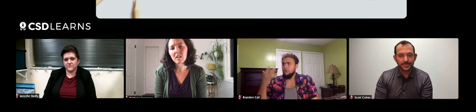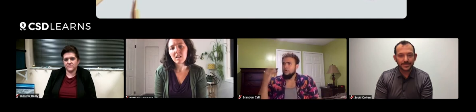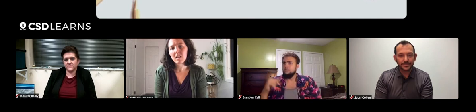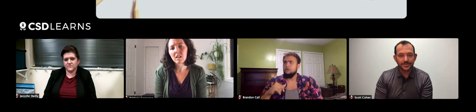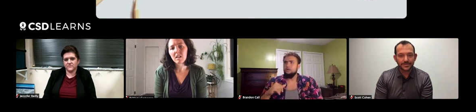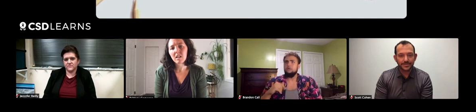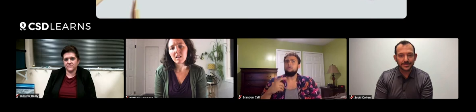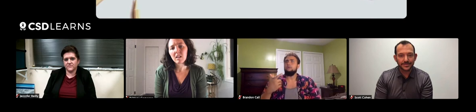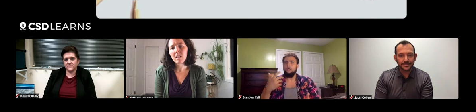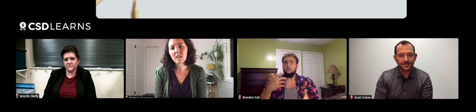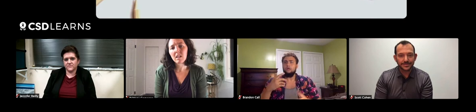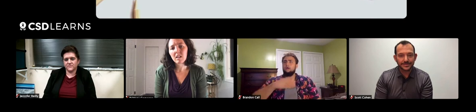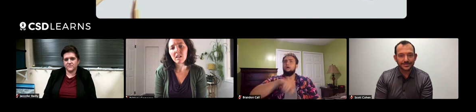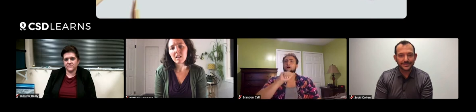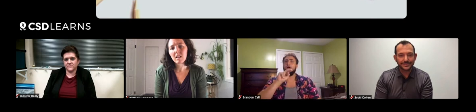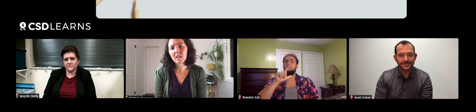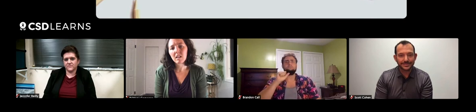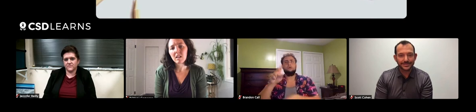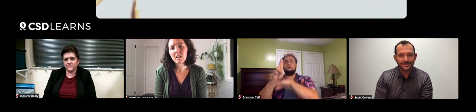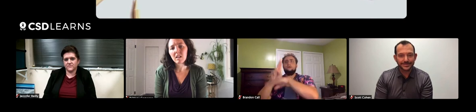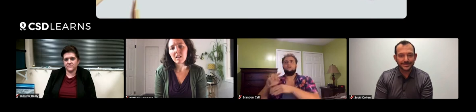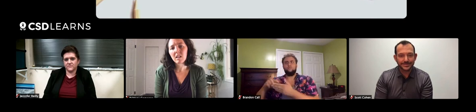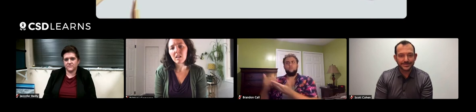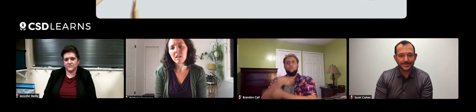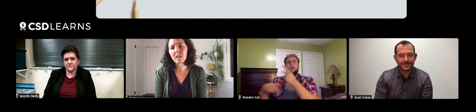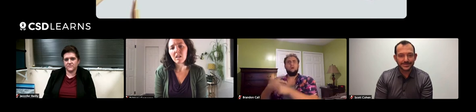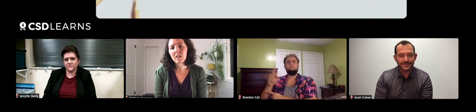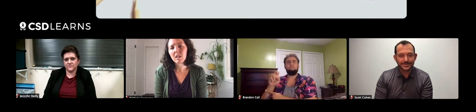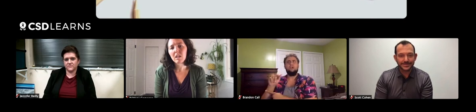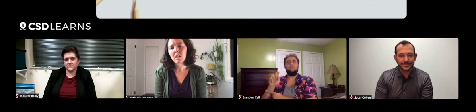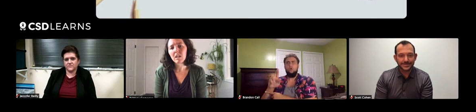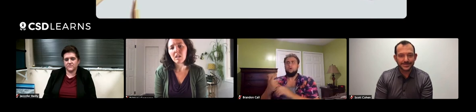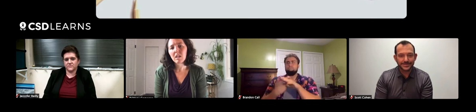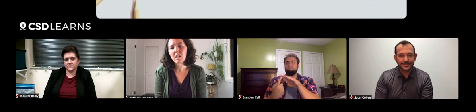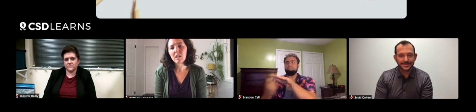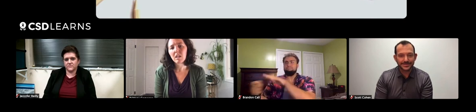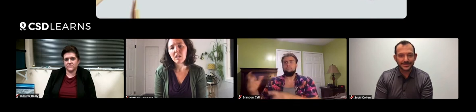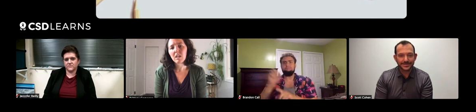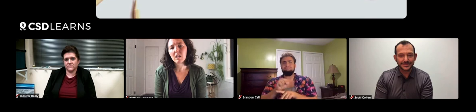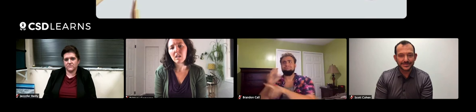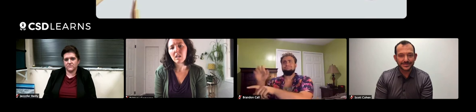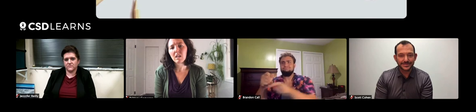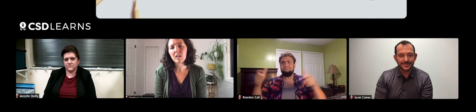I ask the students, what do you think is happening? They say, "Maybe they're not used to the new type of predator and he's just gobbling them up."